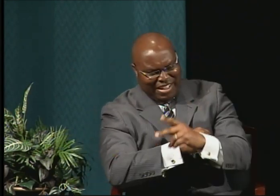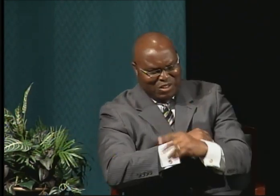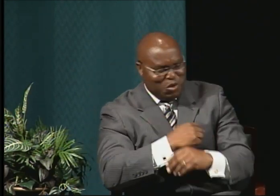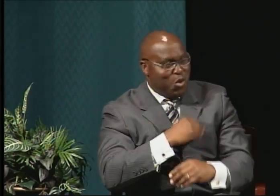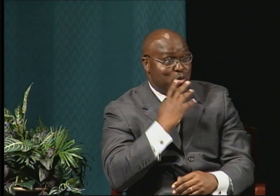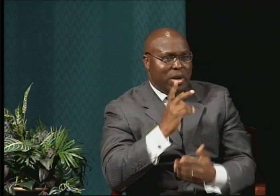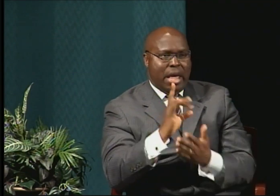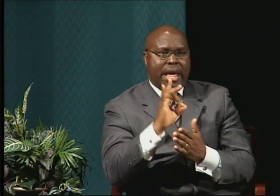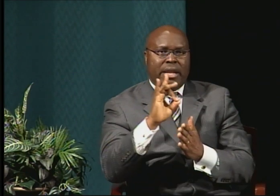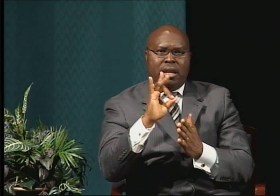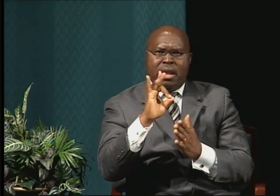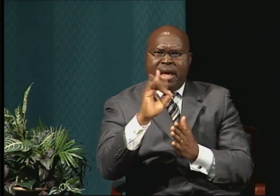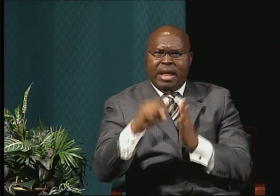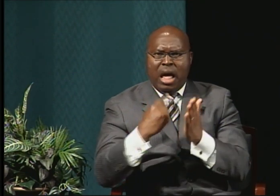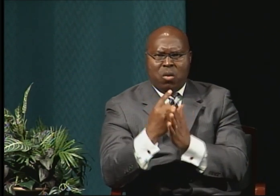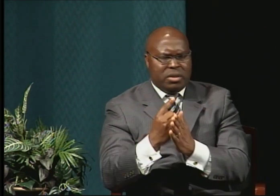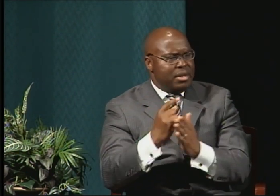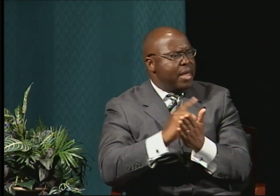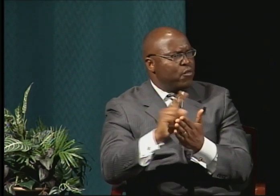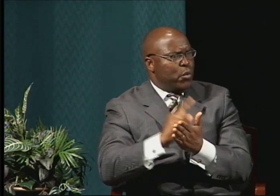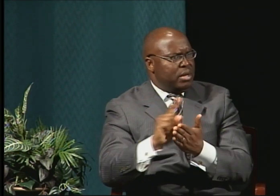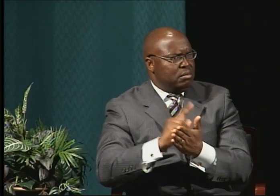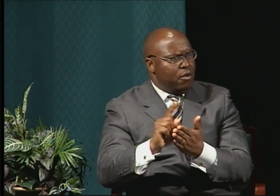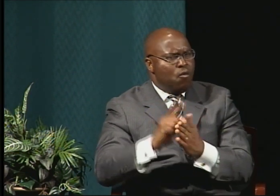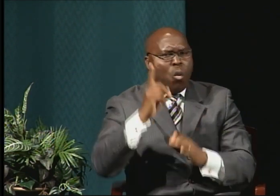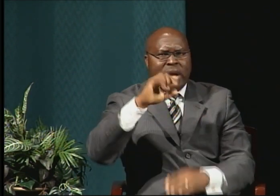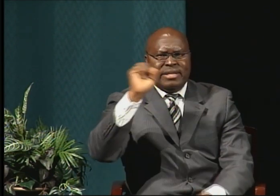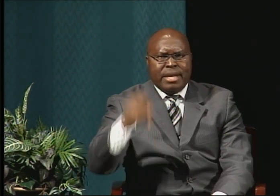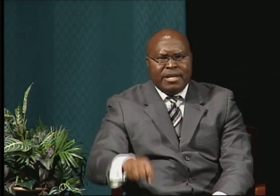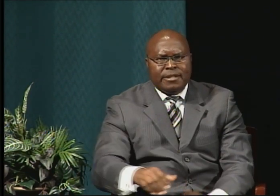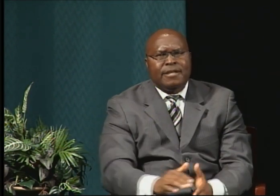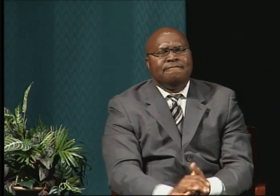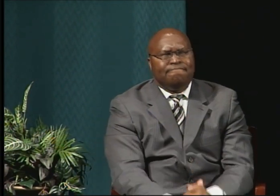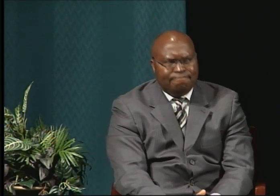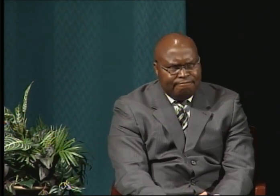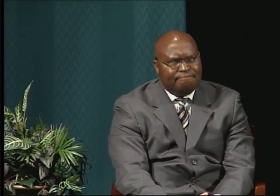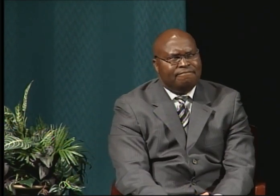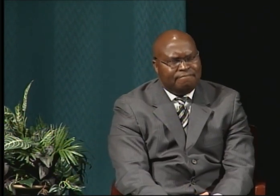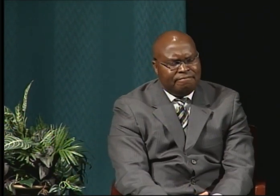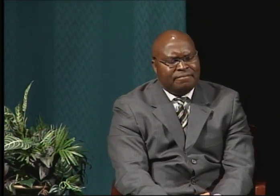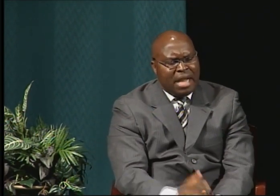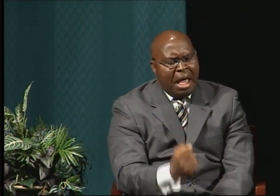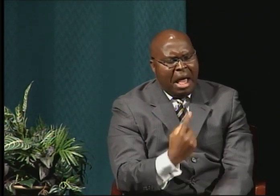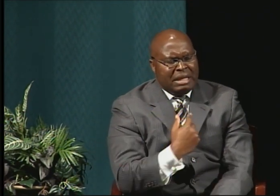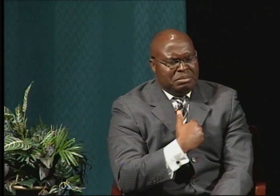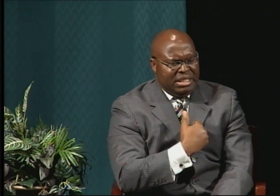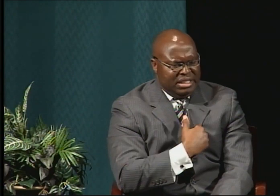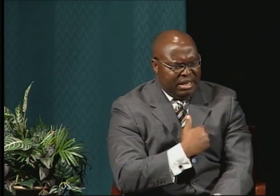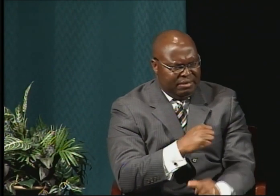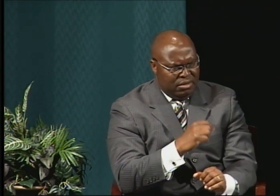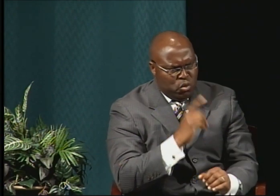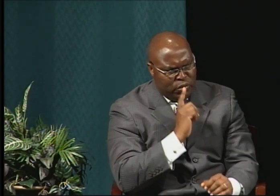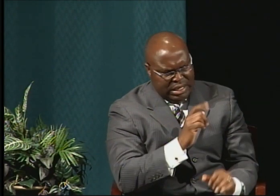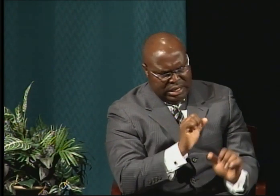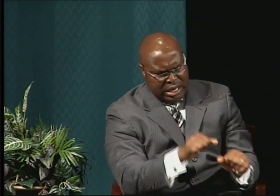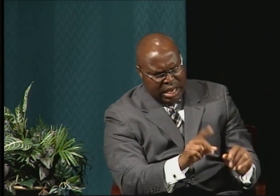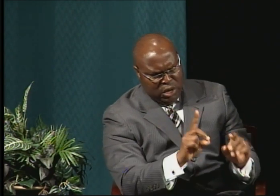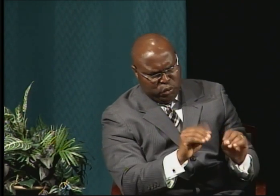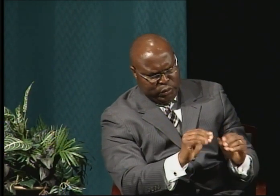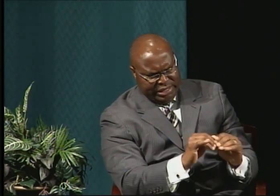for an entire semester. And I asked myself if I could keep up with that without moving.